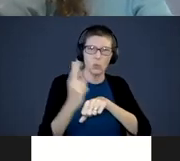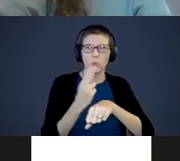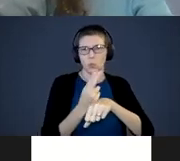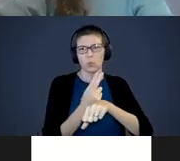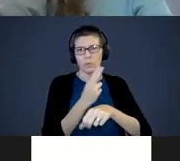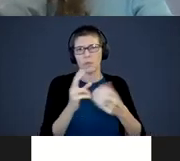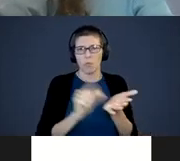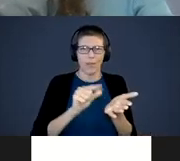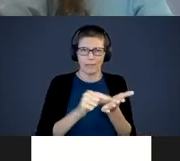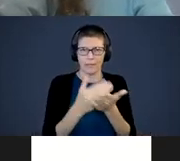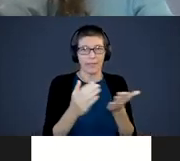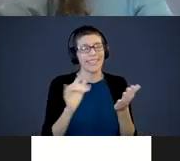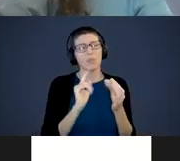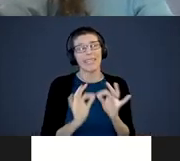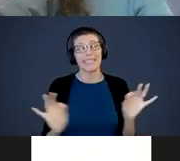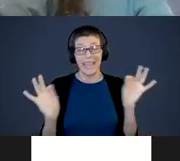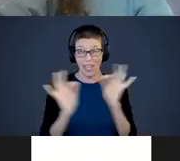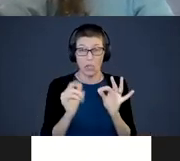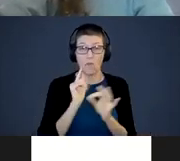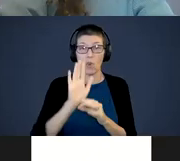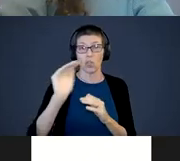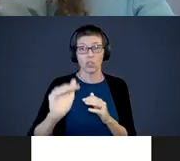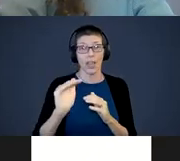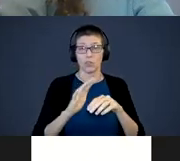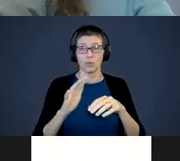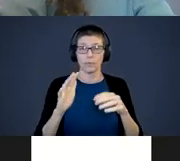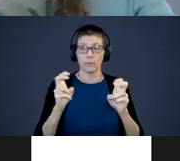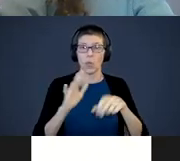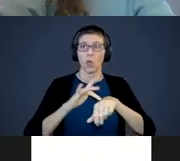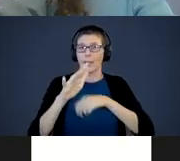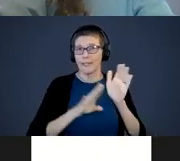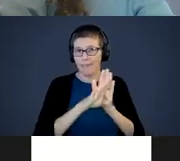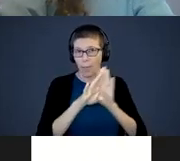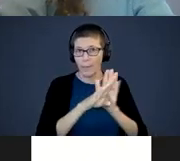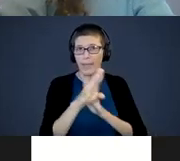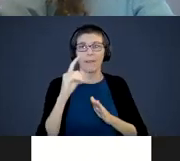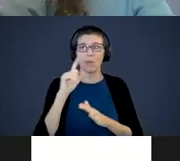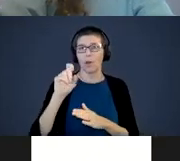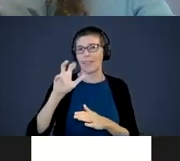This is essential to your child's early development of literacy skills and language,